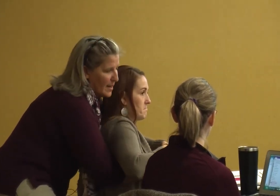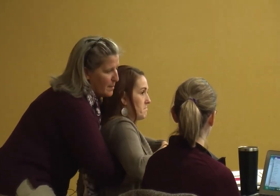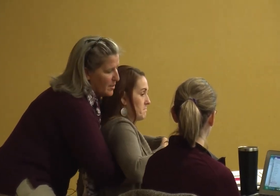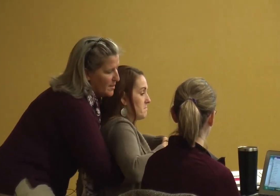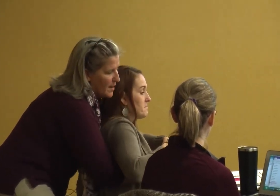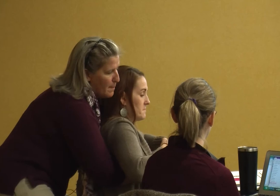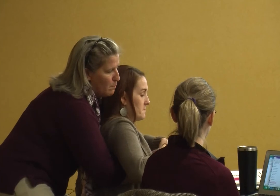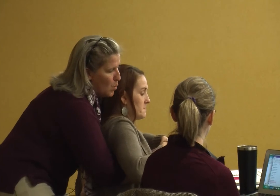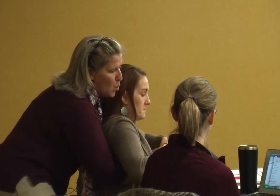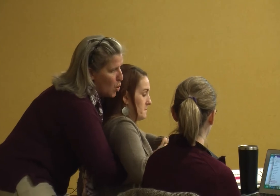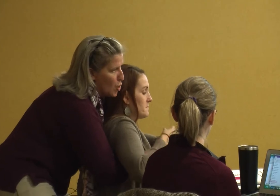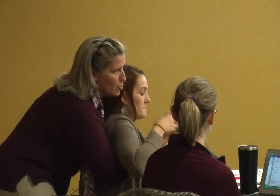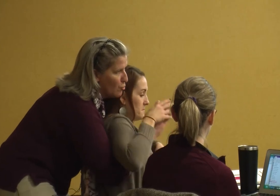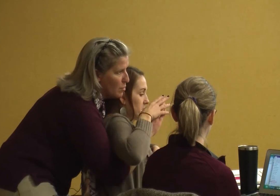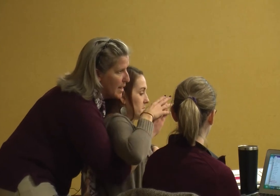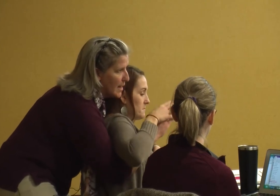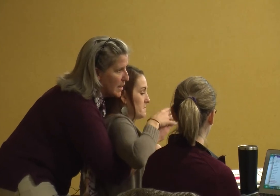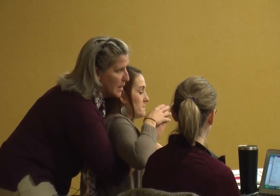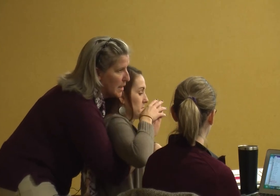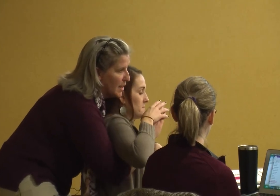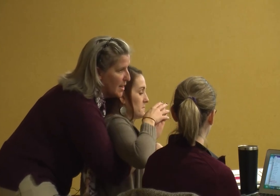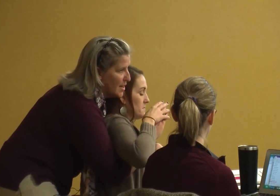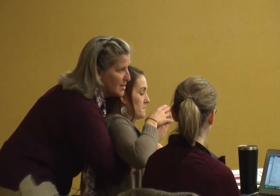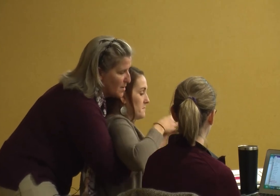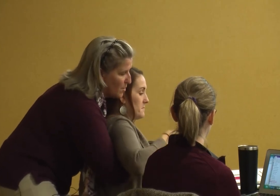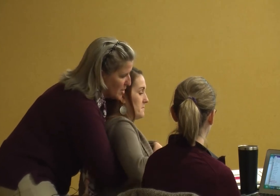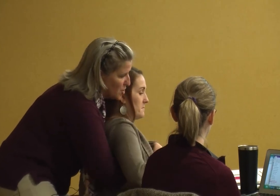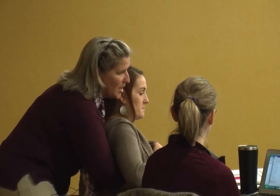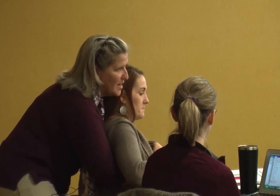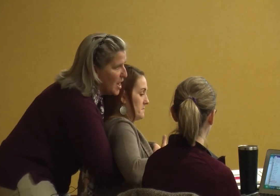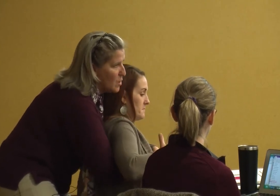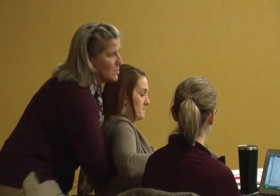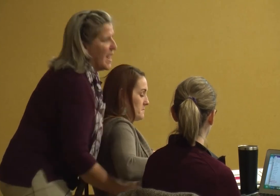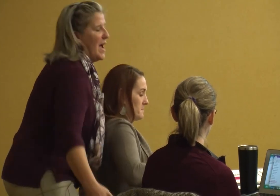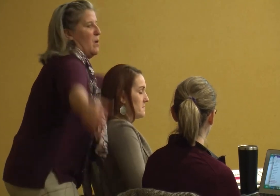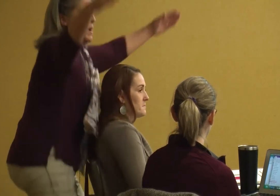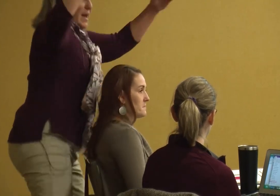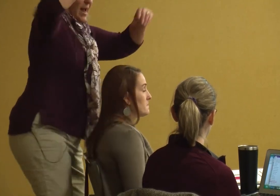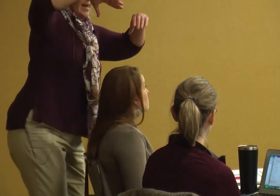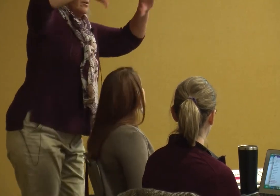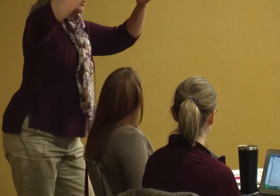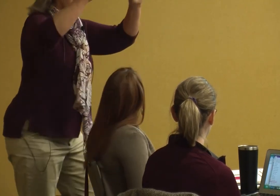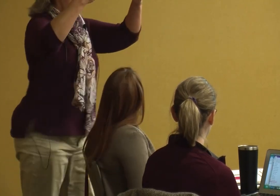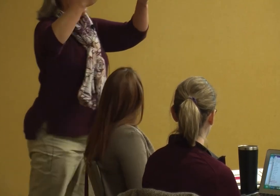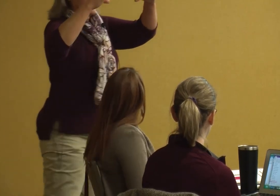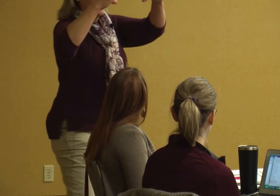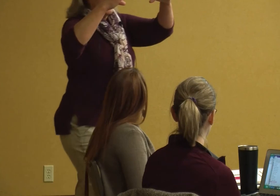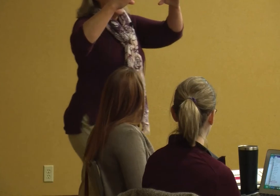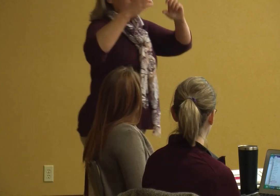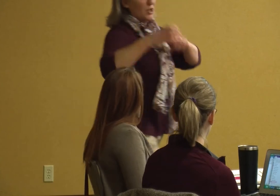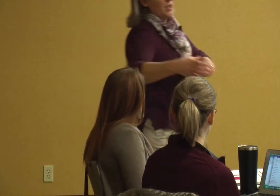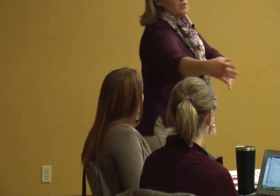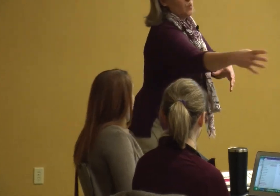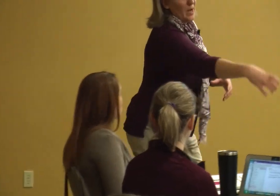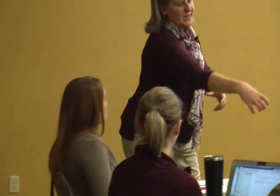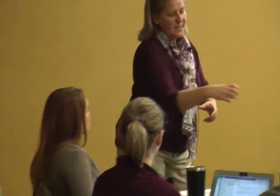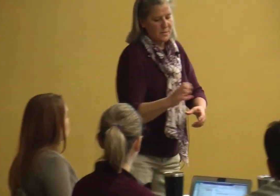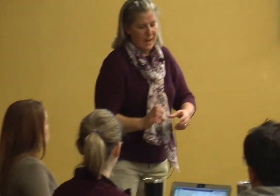I'm gonna say more drink so that she knows how my hands are shaped she knows what's expected